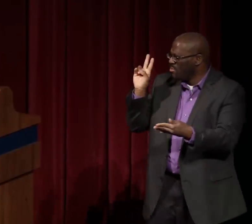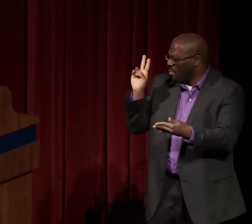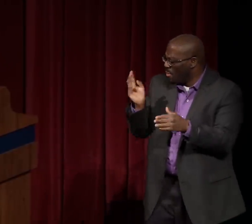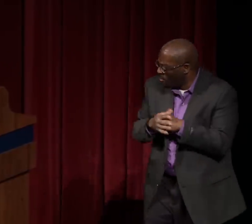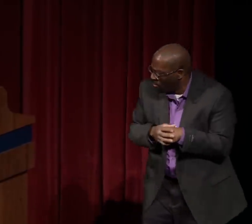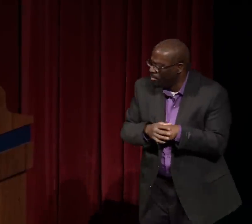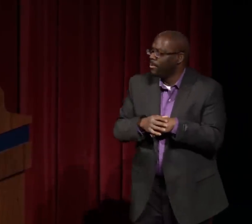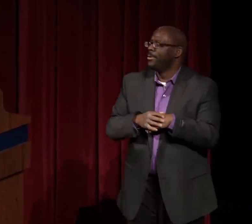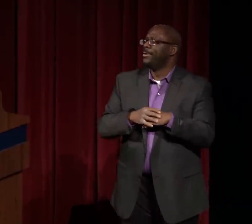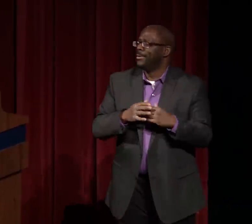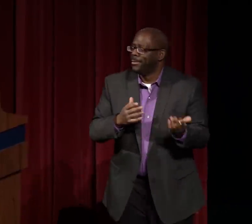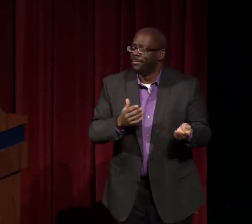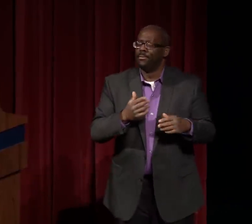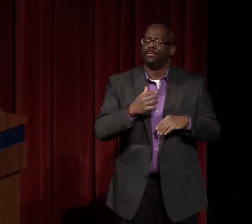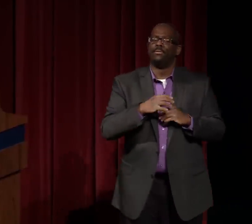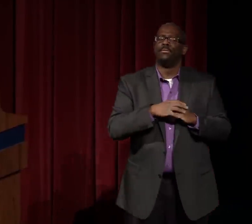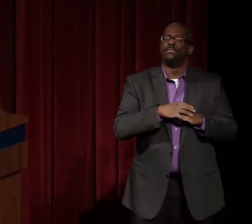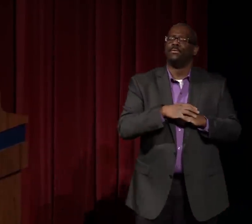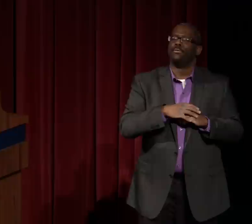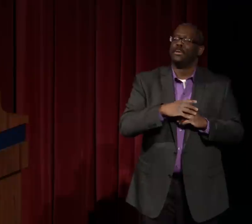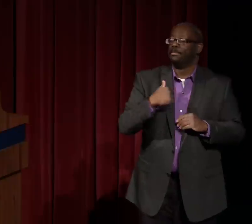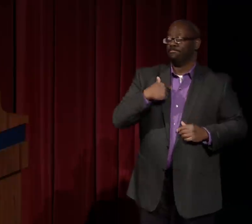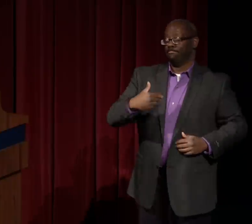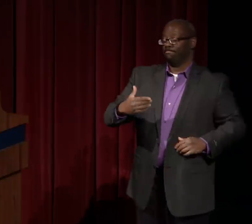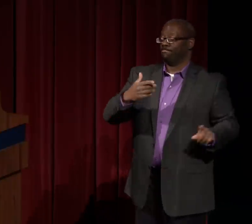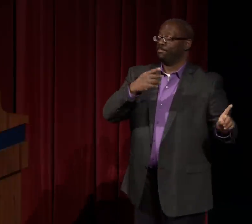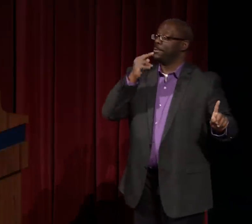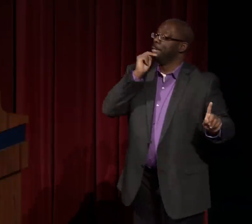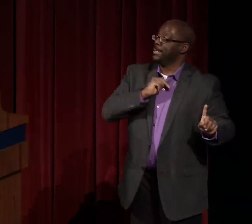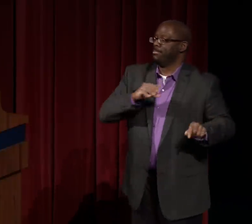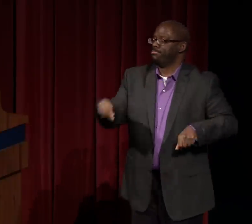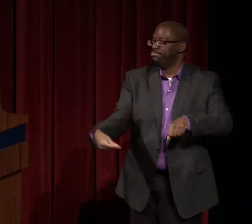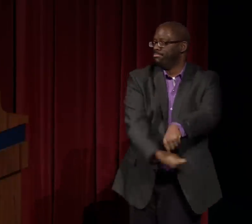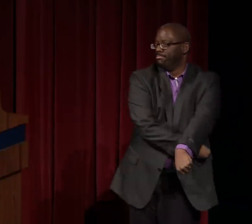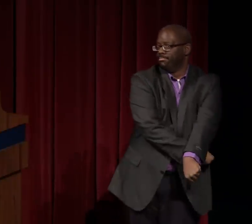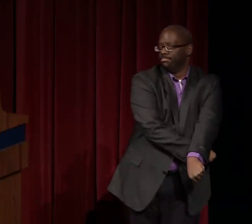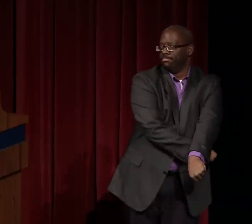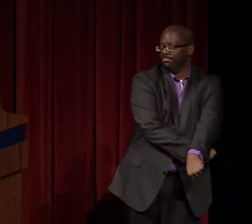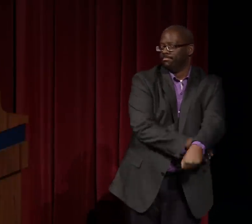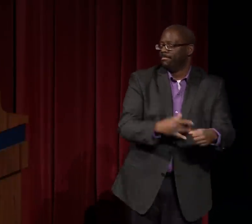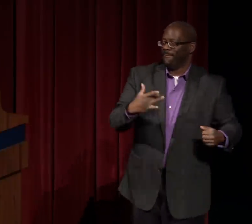I recently found this information two weeks ago.